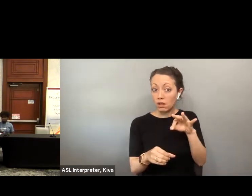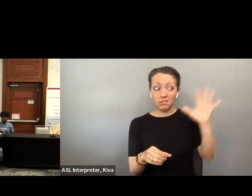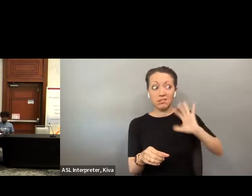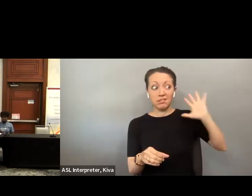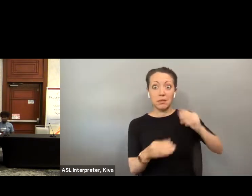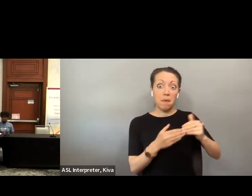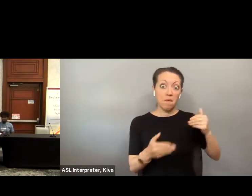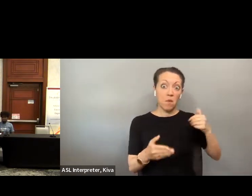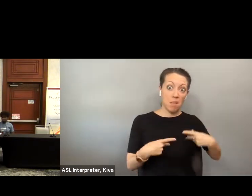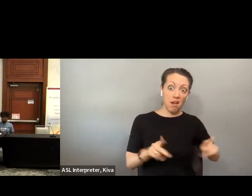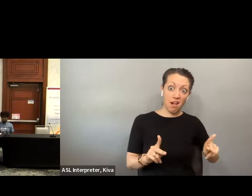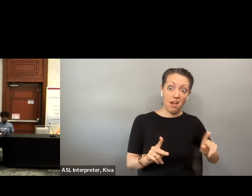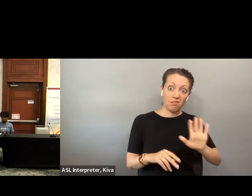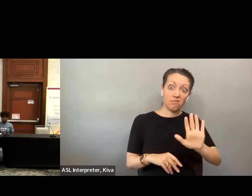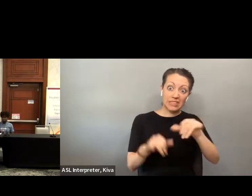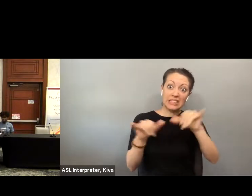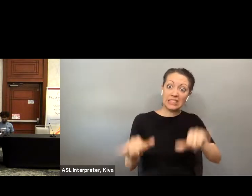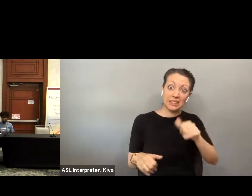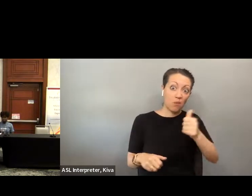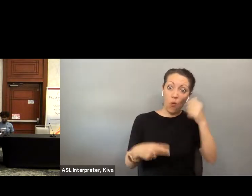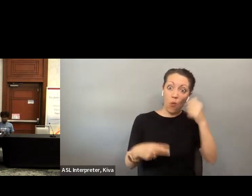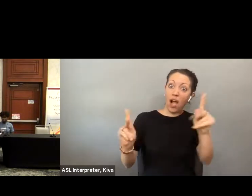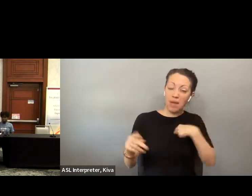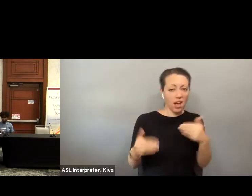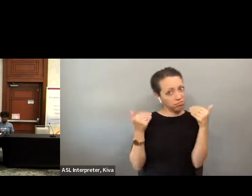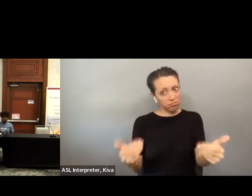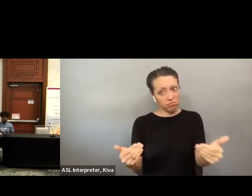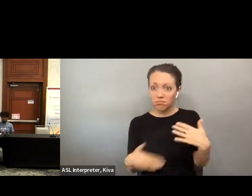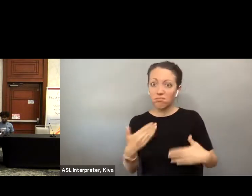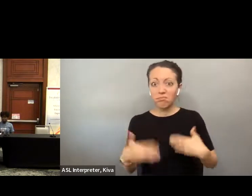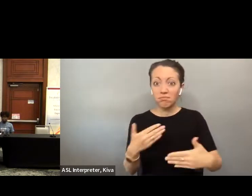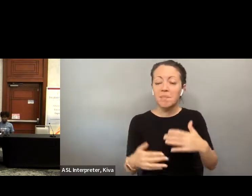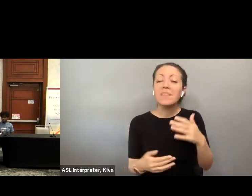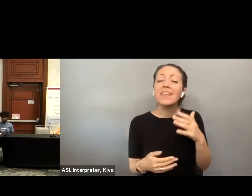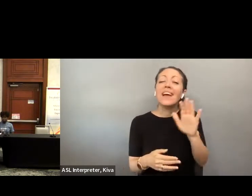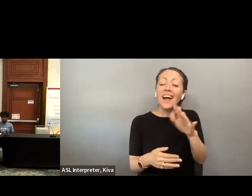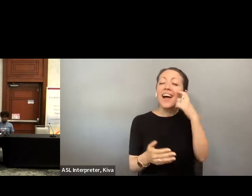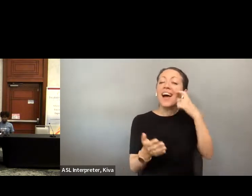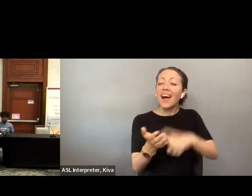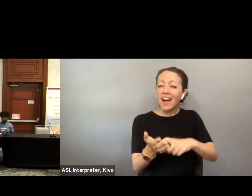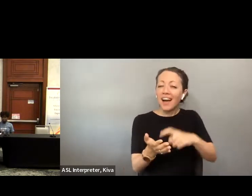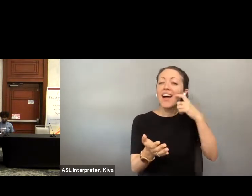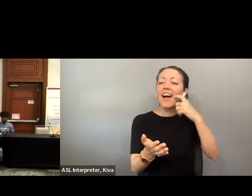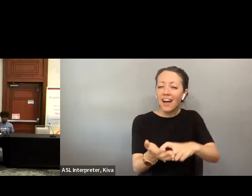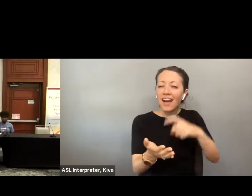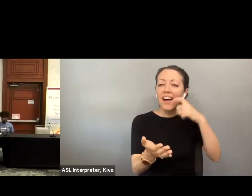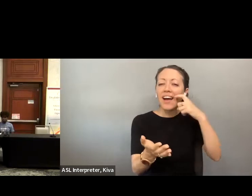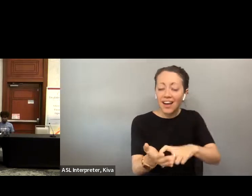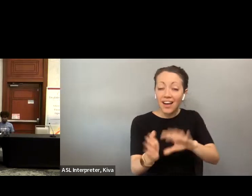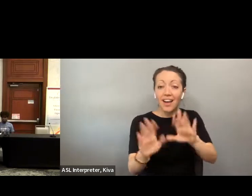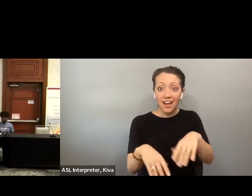are interesting. As a blind person who started voting when I wasn't allowed to vote through the systems every time